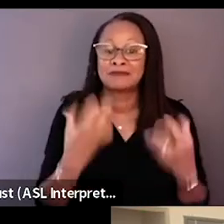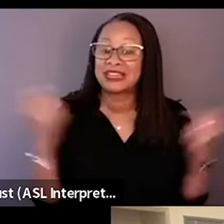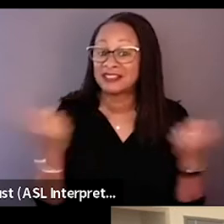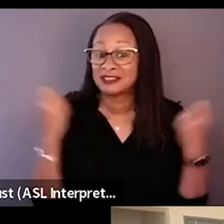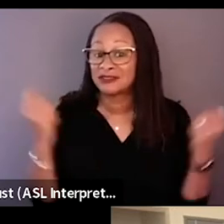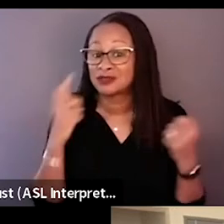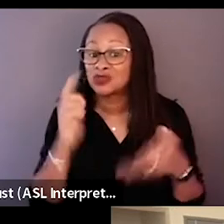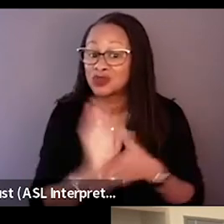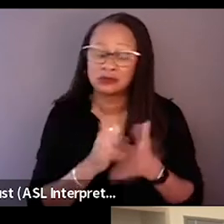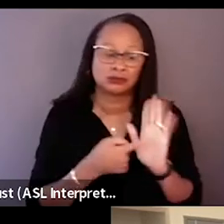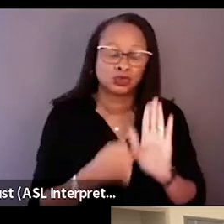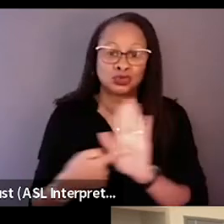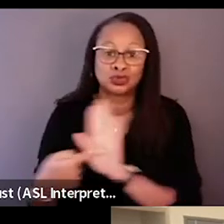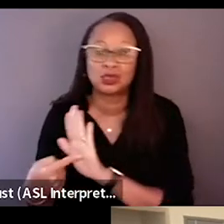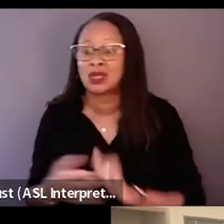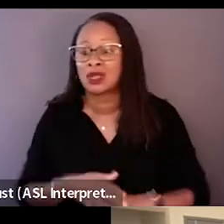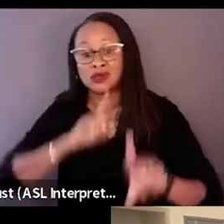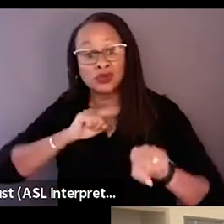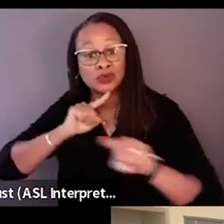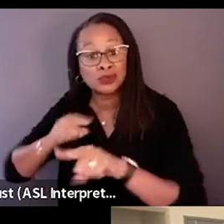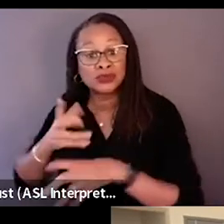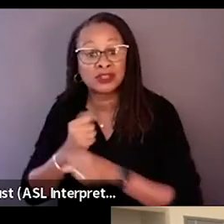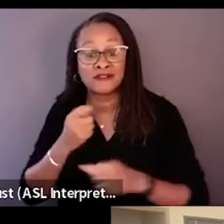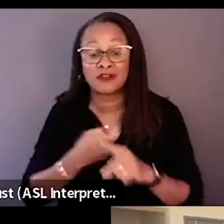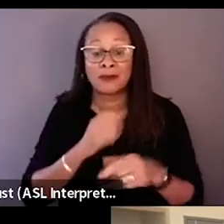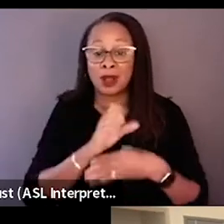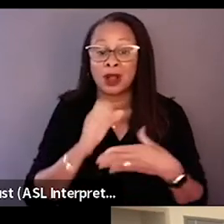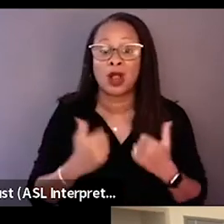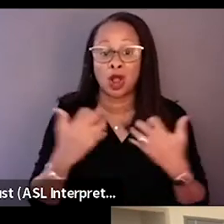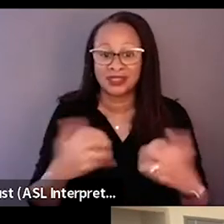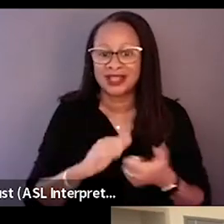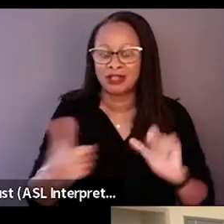it's the response that we get from the audience, but how they relate to it.